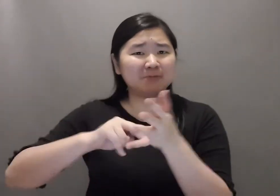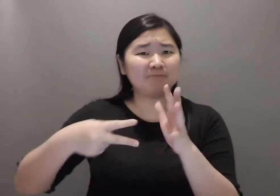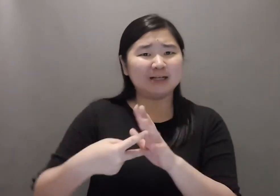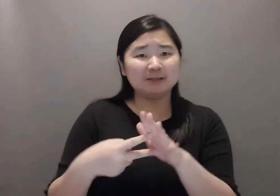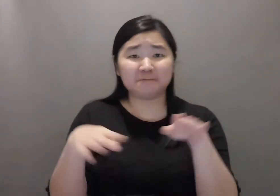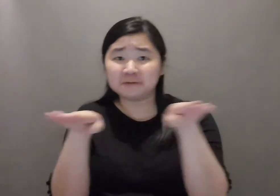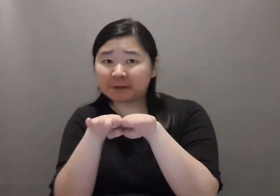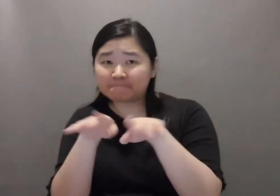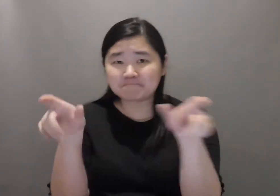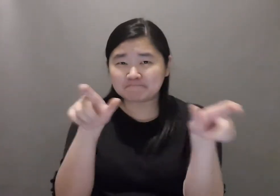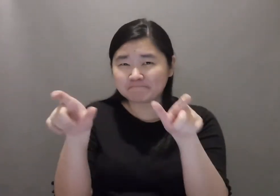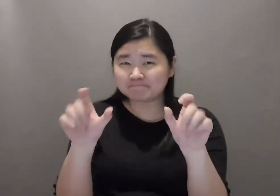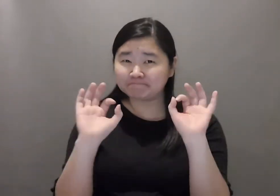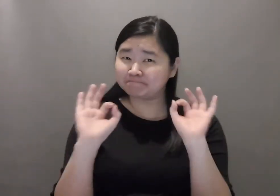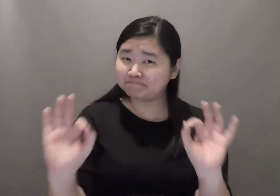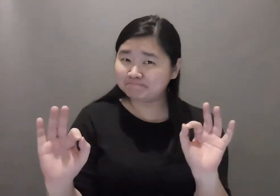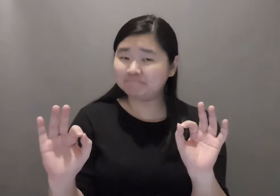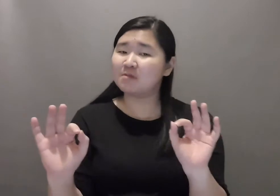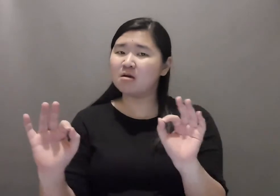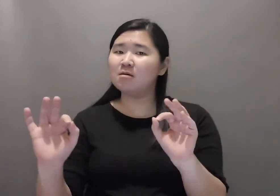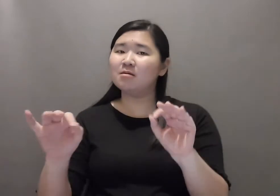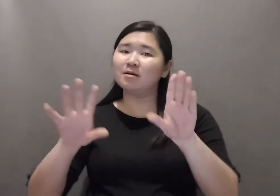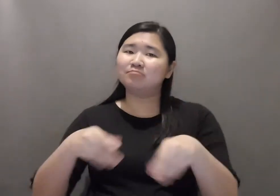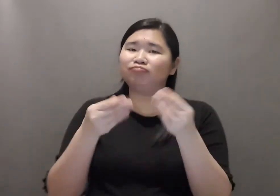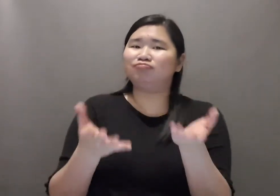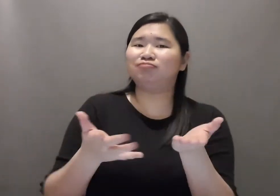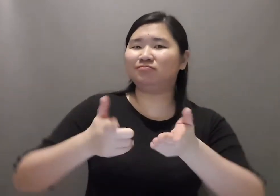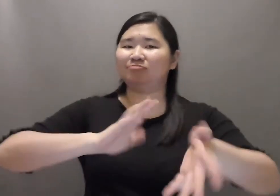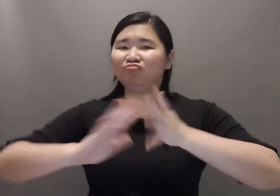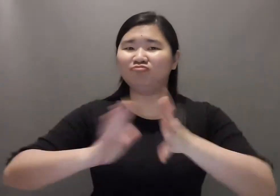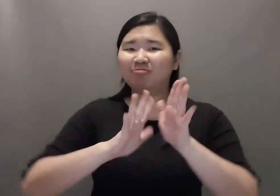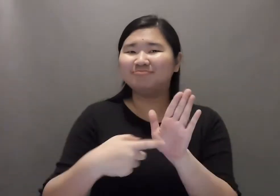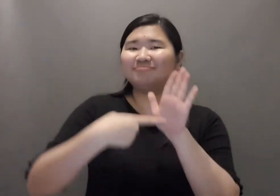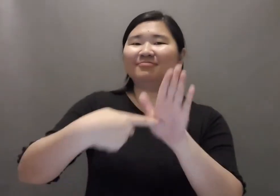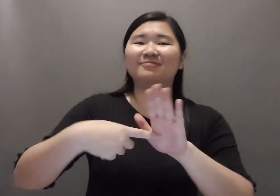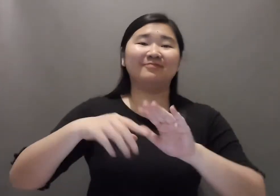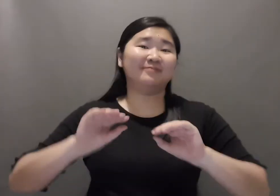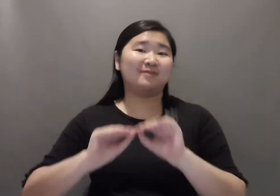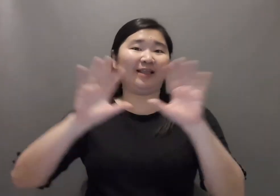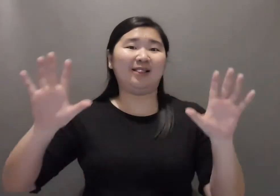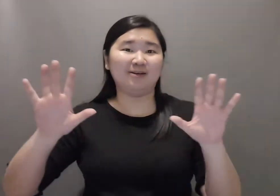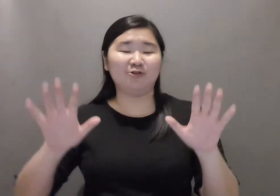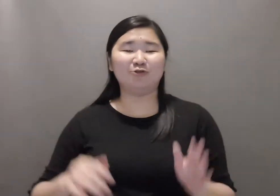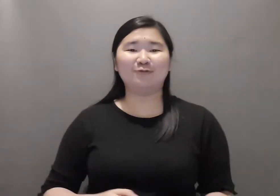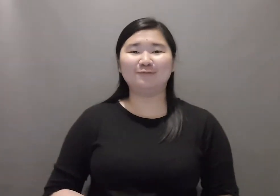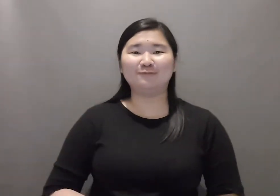to ensure meaning equivalents. That, in turn, makes the story content clear and accessible in a sign language.